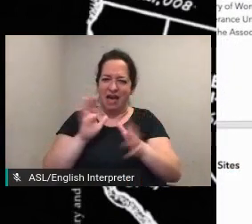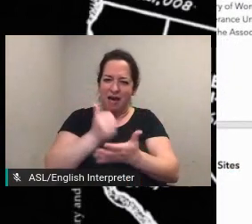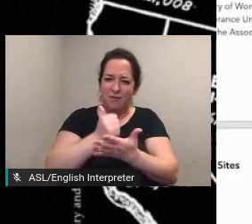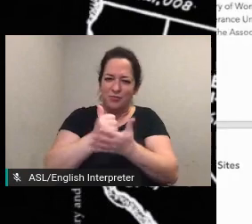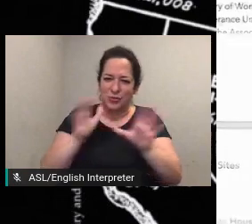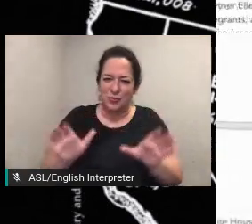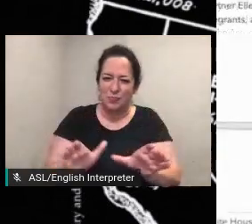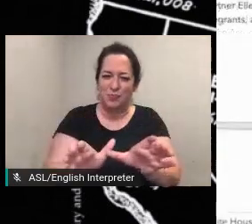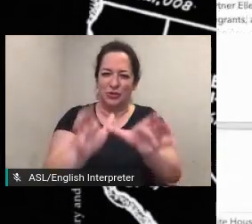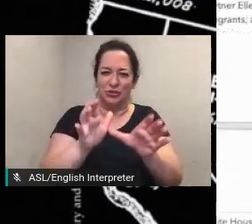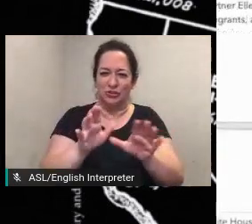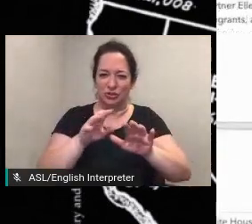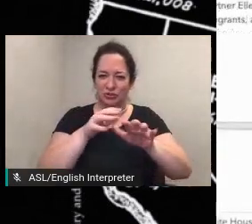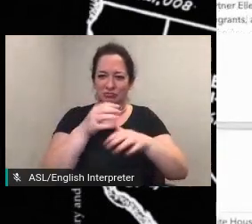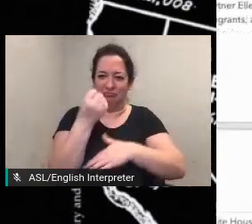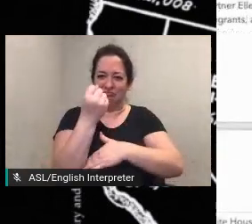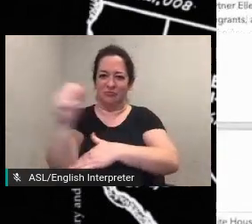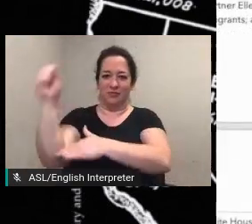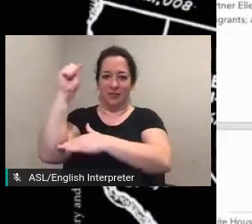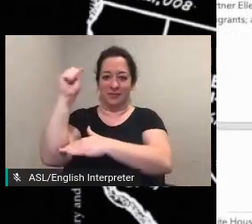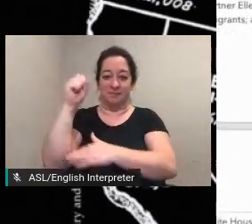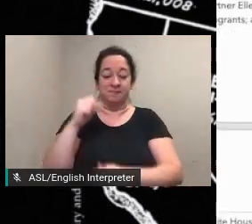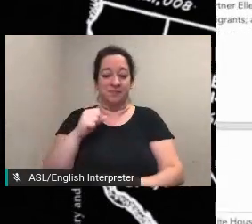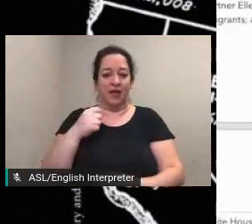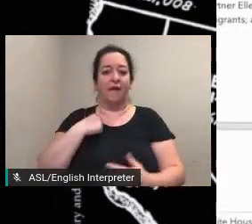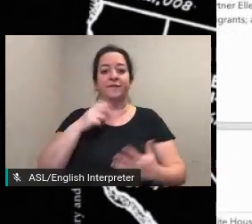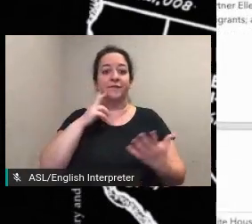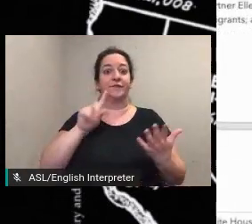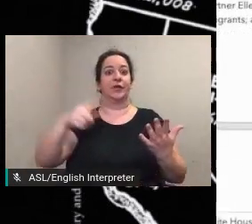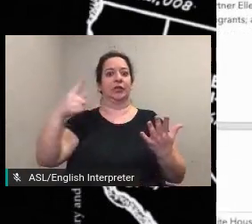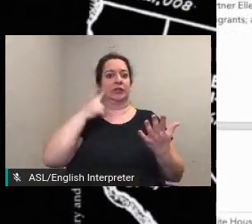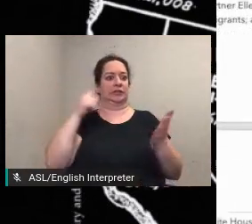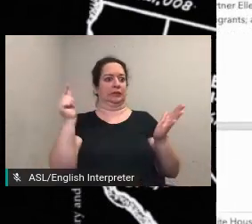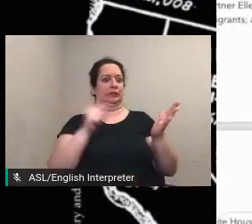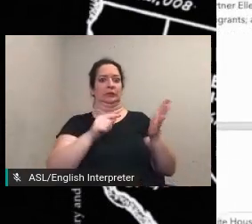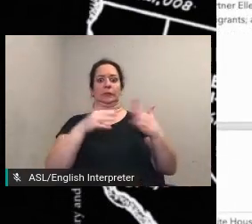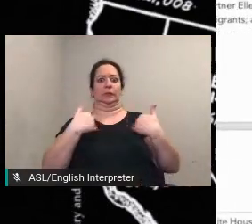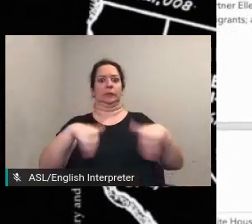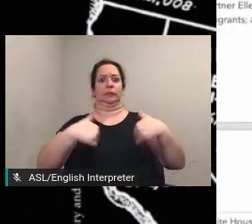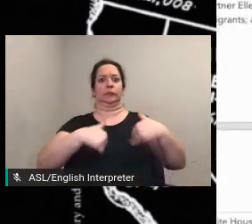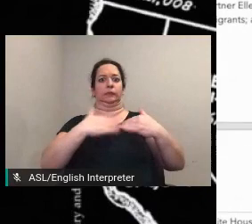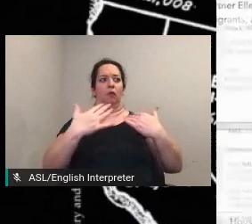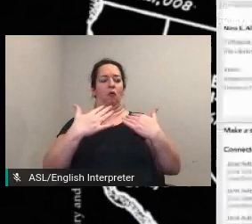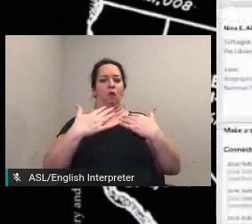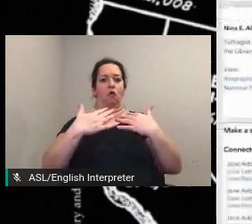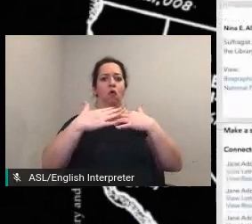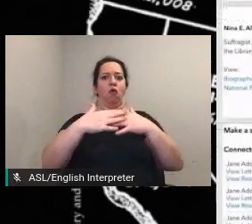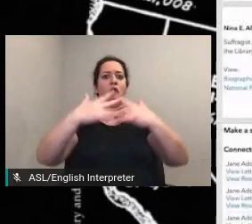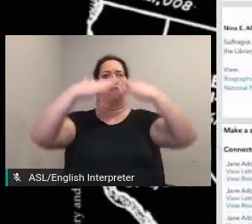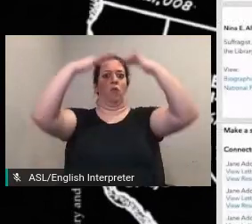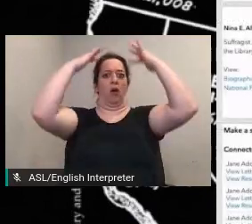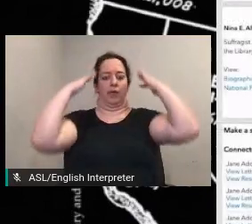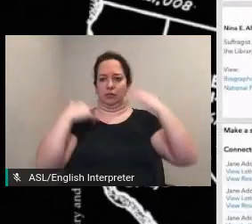at first glance the network can appear overwhelming but it's actually very accessible the many people